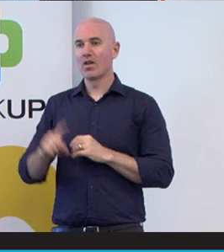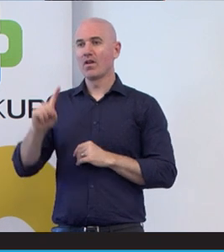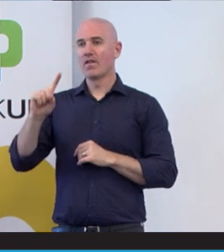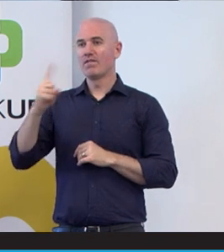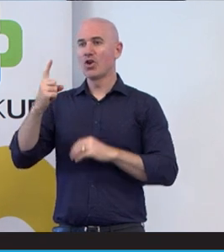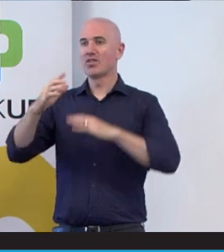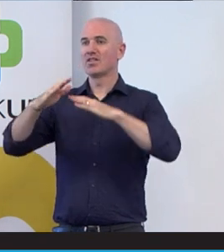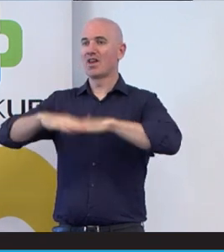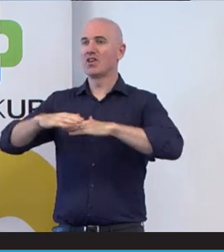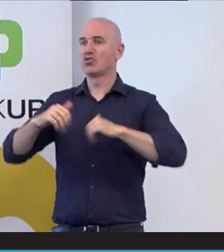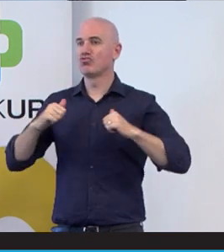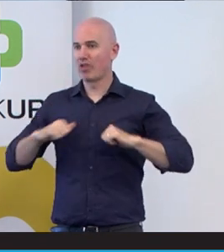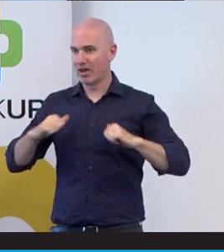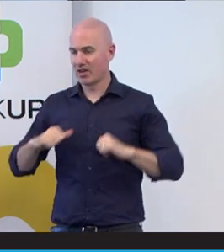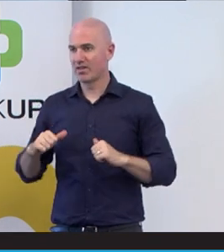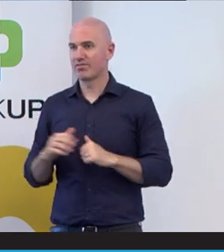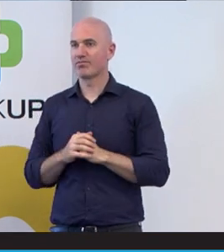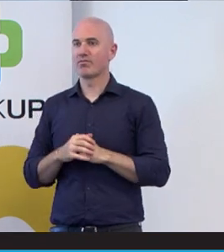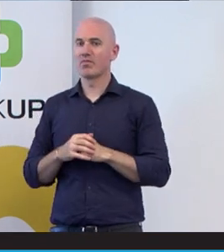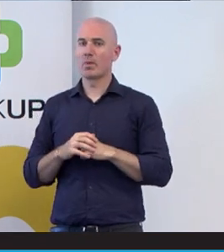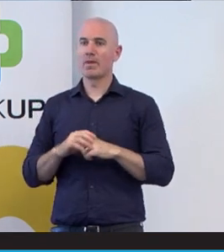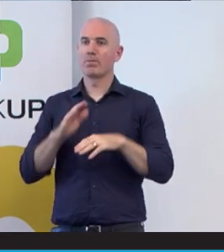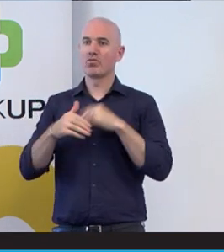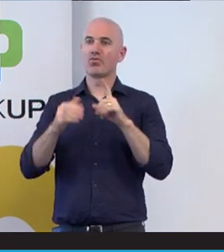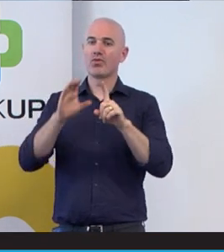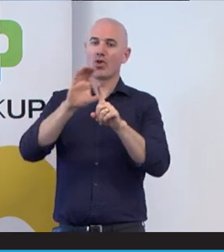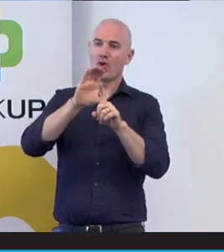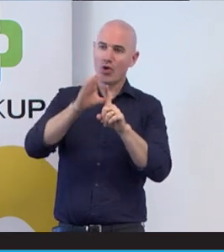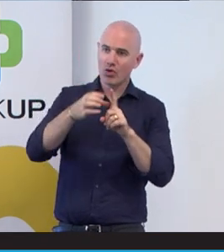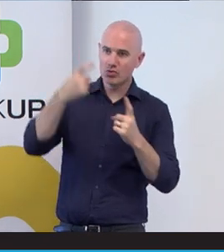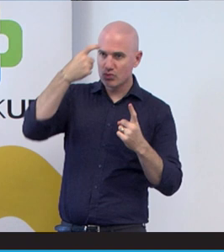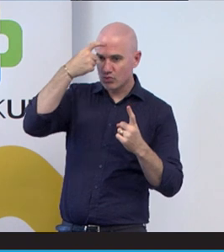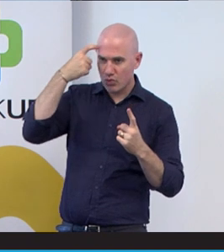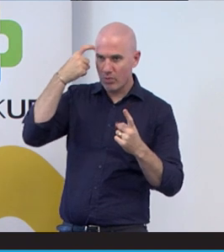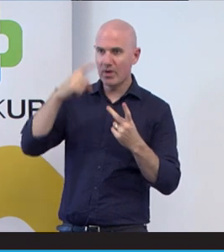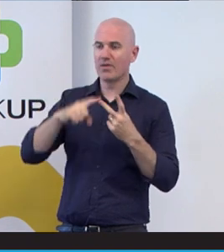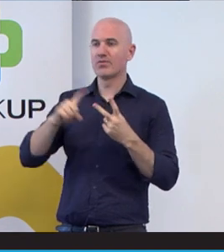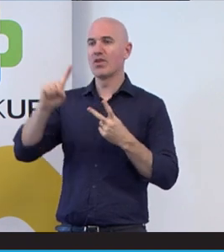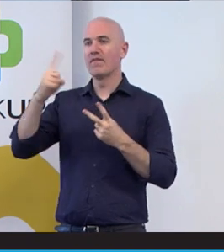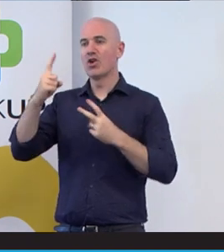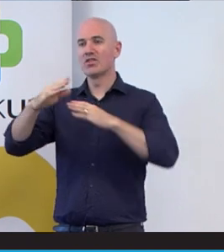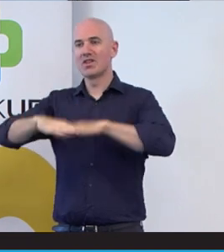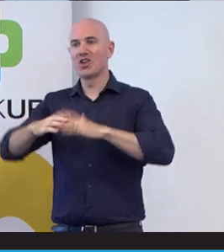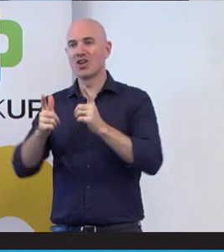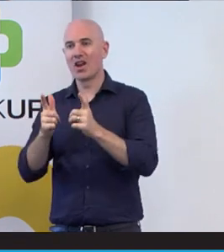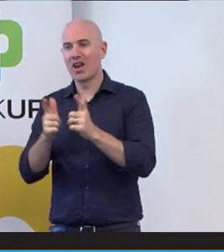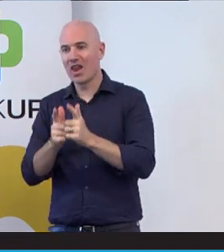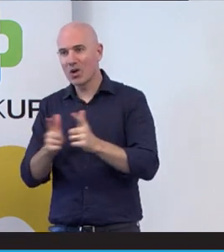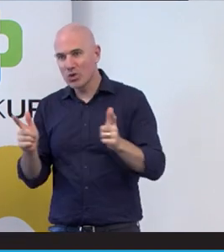stuff with culture trauma, First Nation languages. What is the acknowledgment